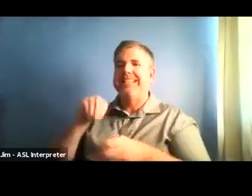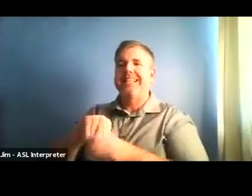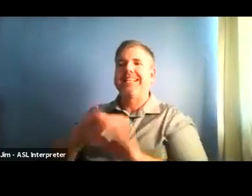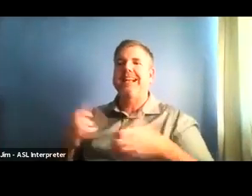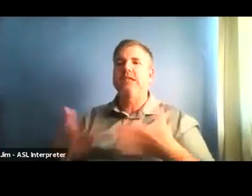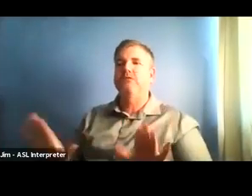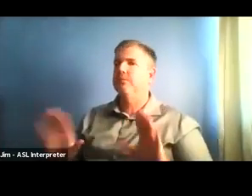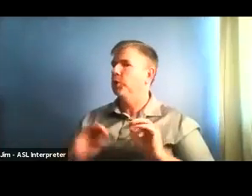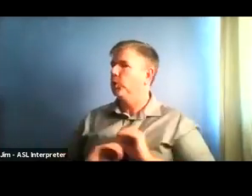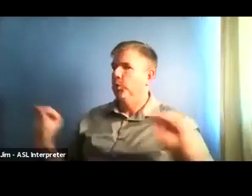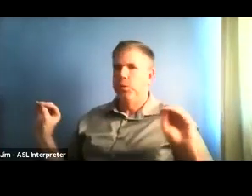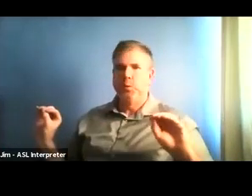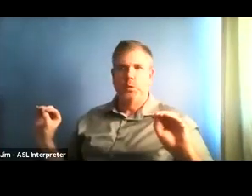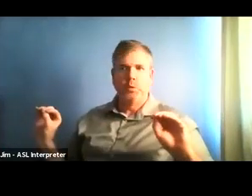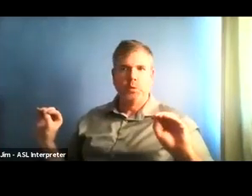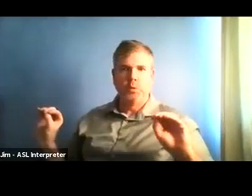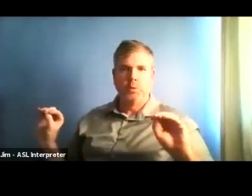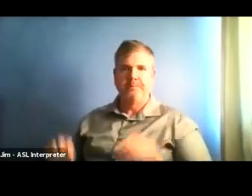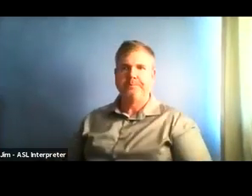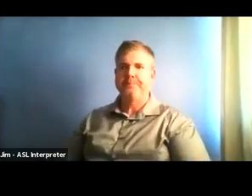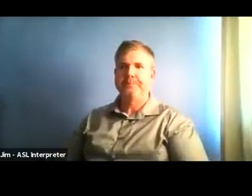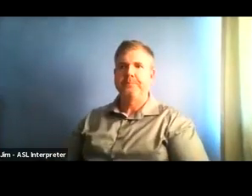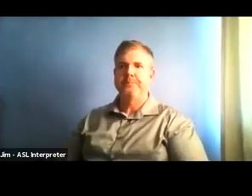But now what we're saying is that, again,